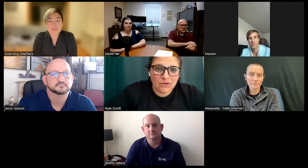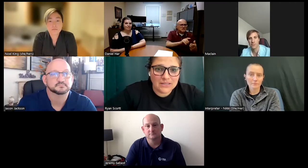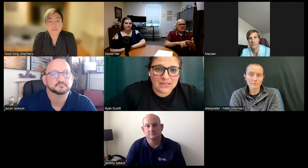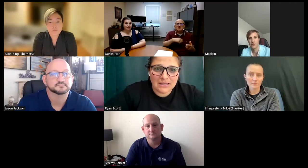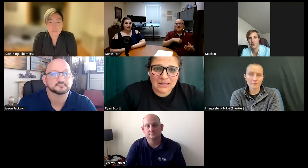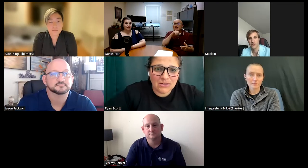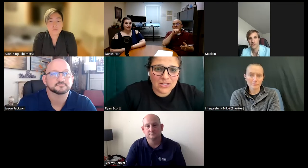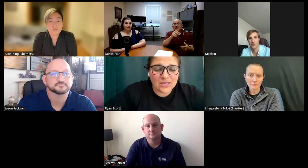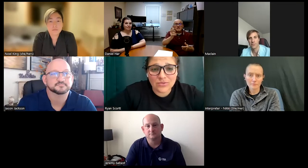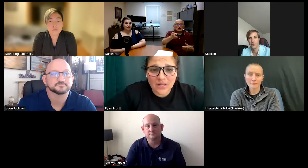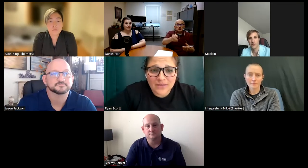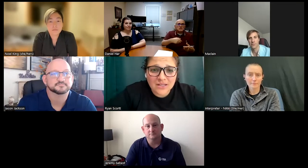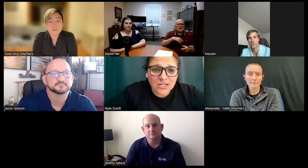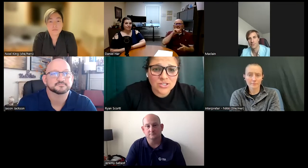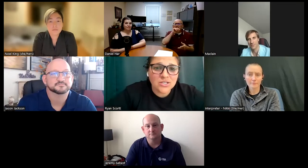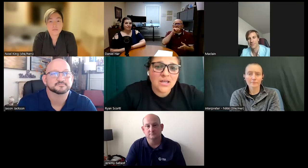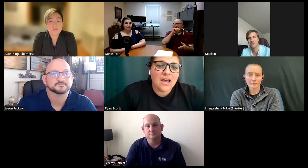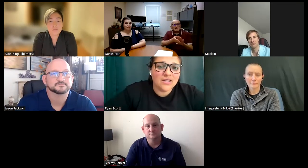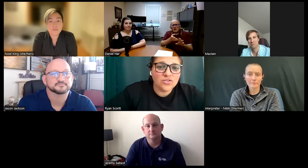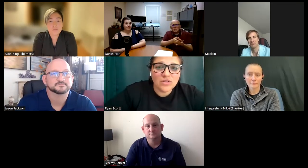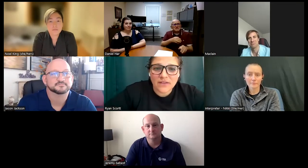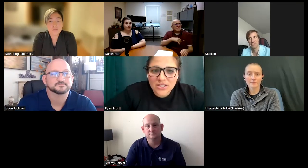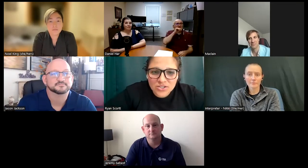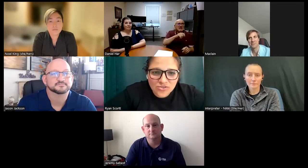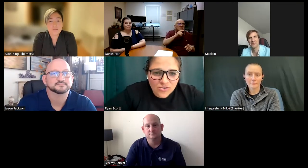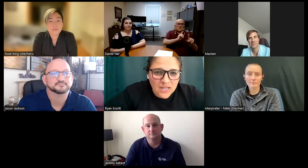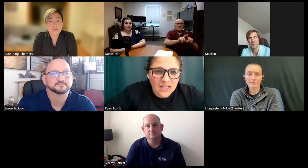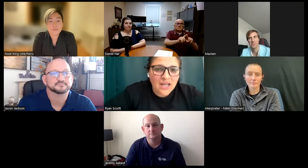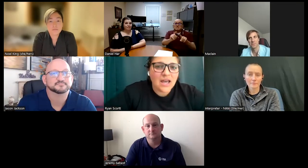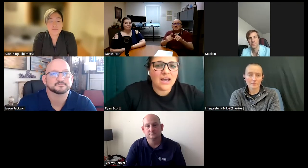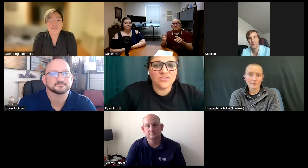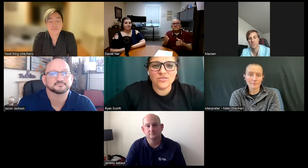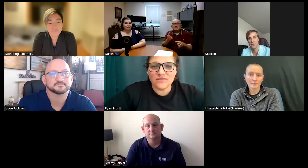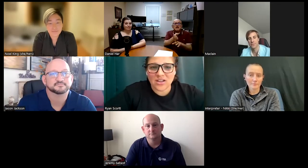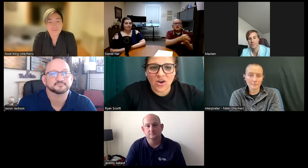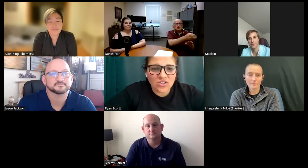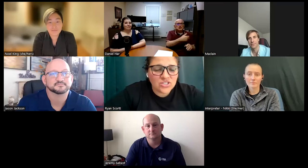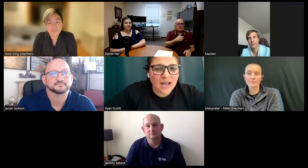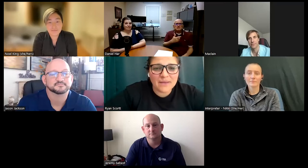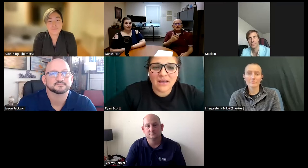no idea English I do love English I do love history I do love psychology I mean